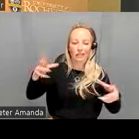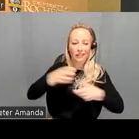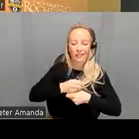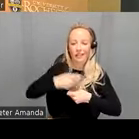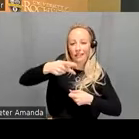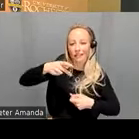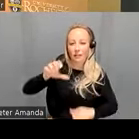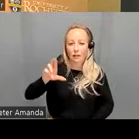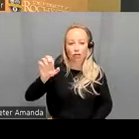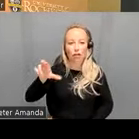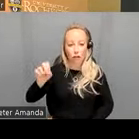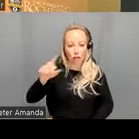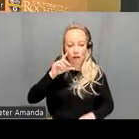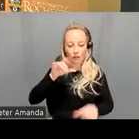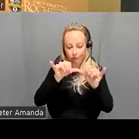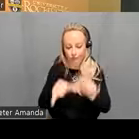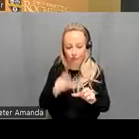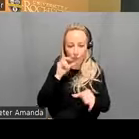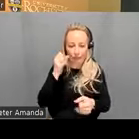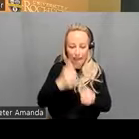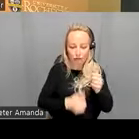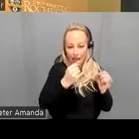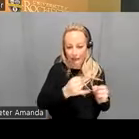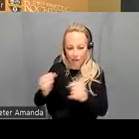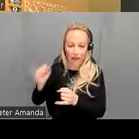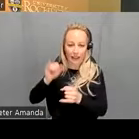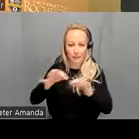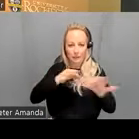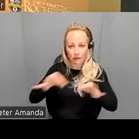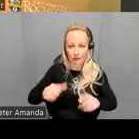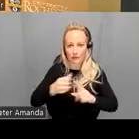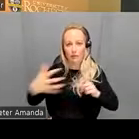connectivity Matrix for each individual and this has been described in a paper of ours in 20 21